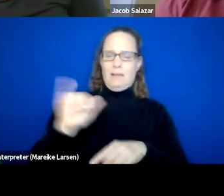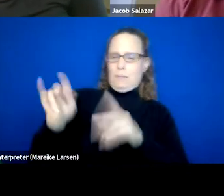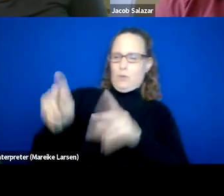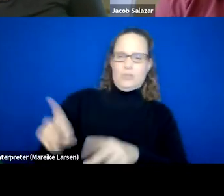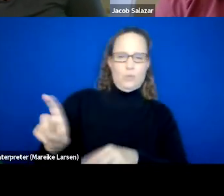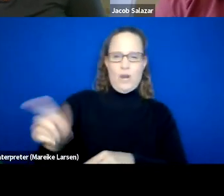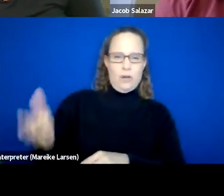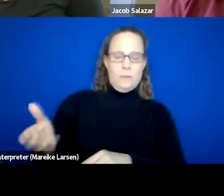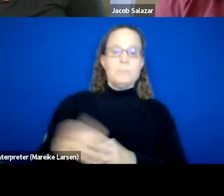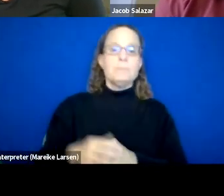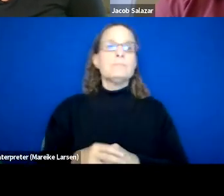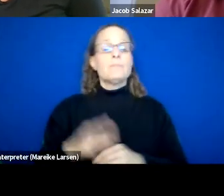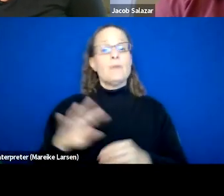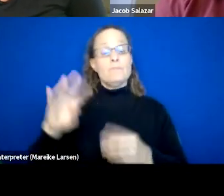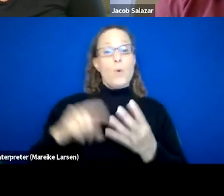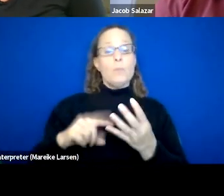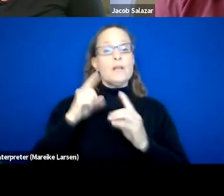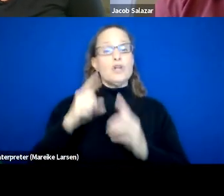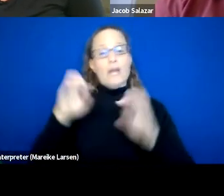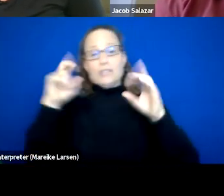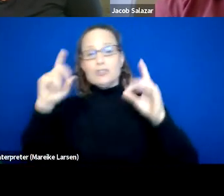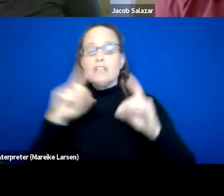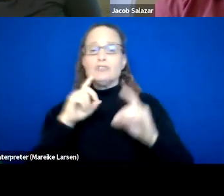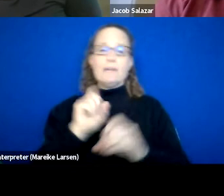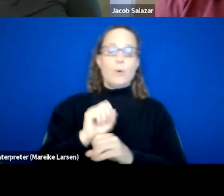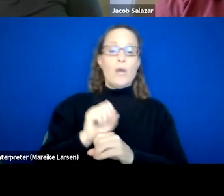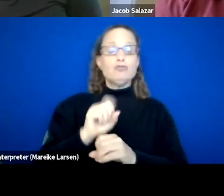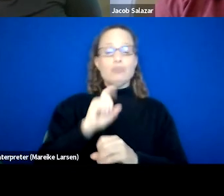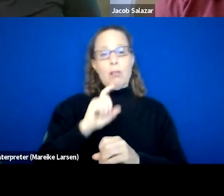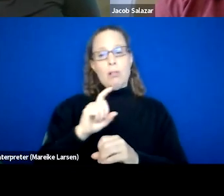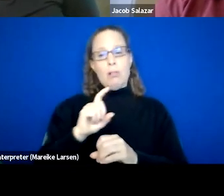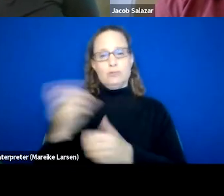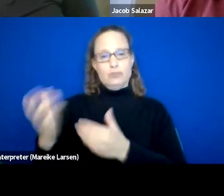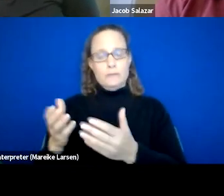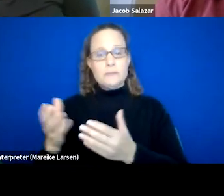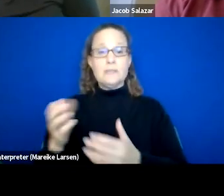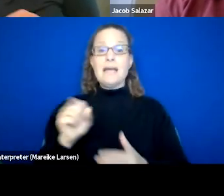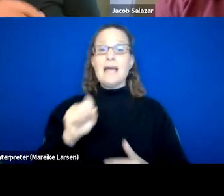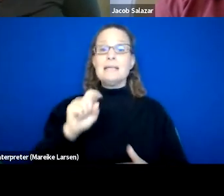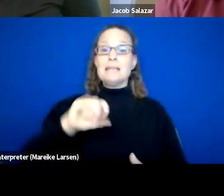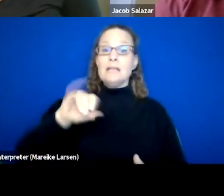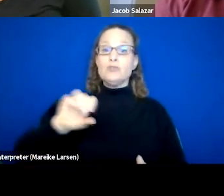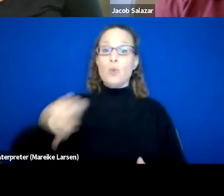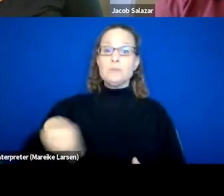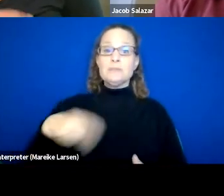and our fourth pillar being Education and Vocational. So at St Joseph's center, we are lucky enough to have handful of programs